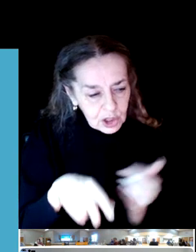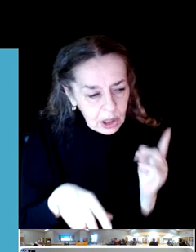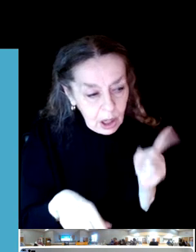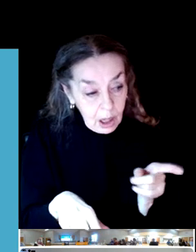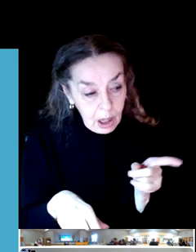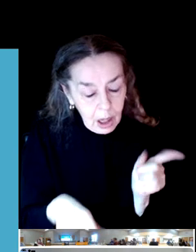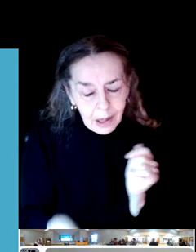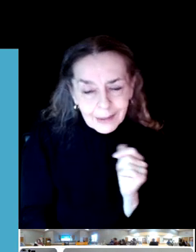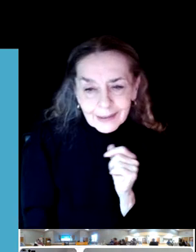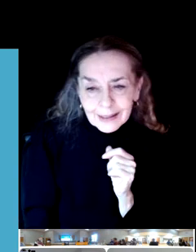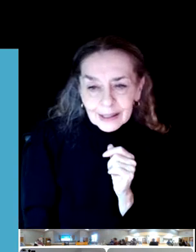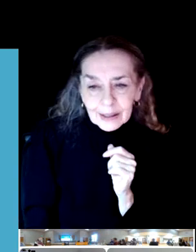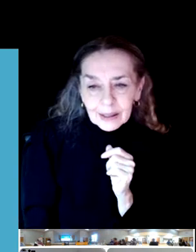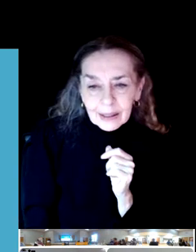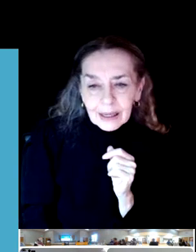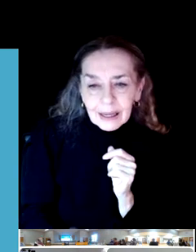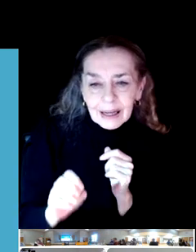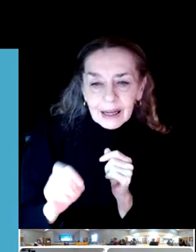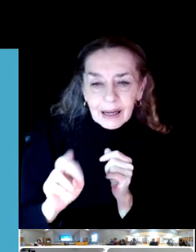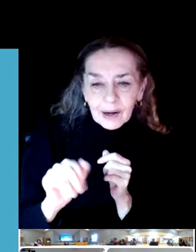Good evening everyone.